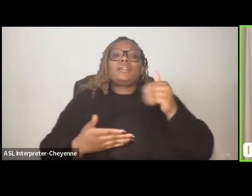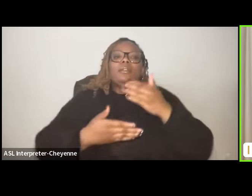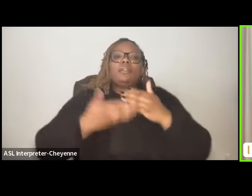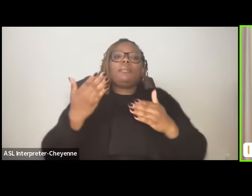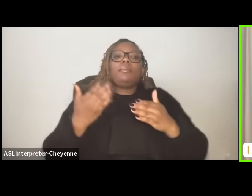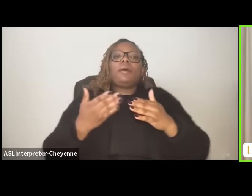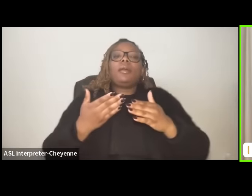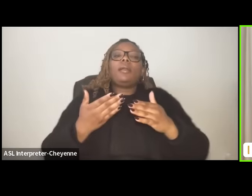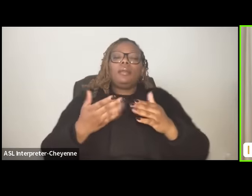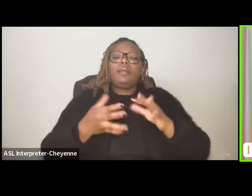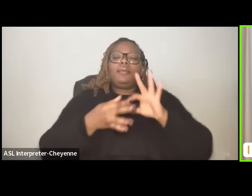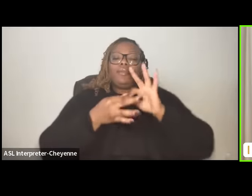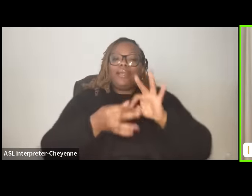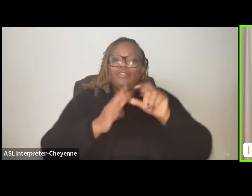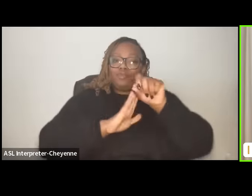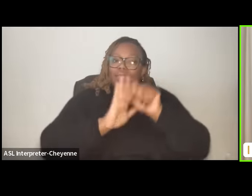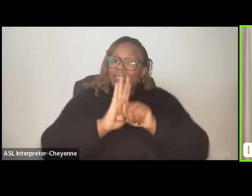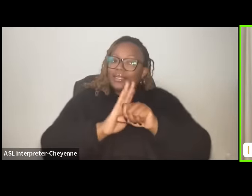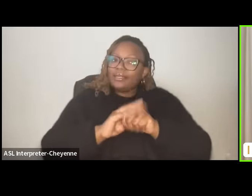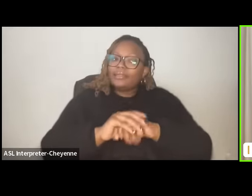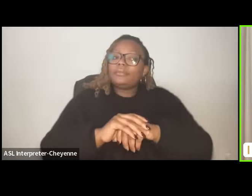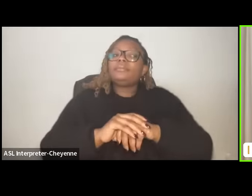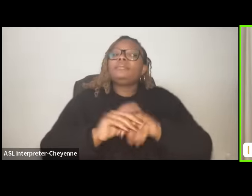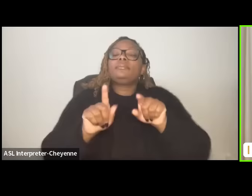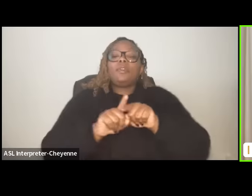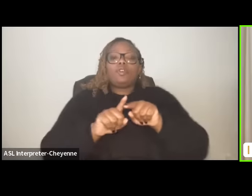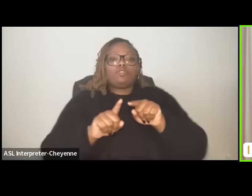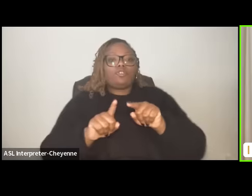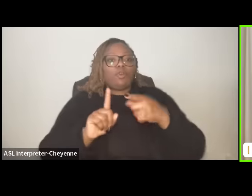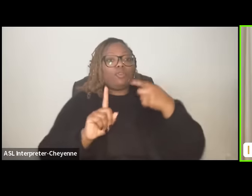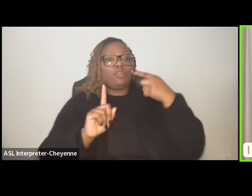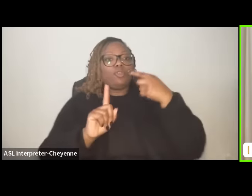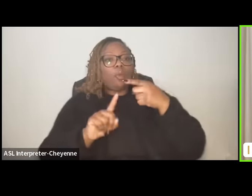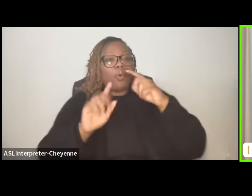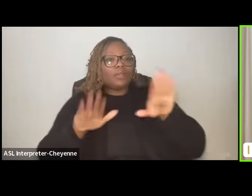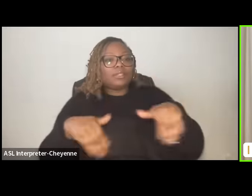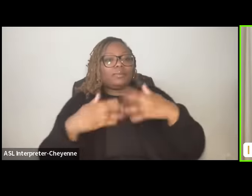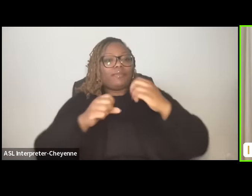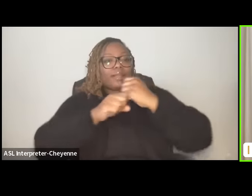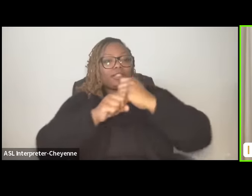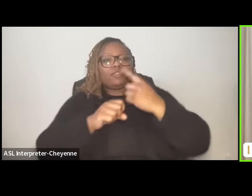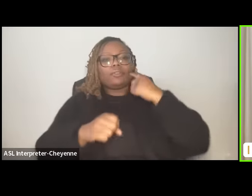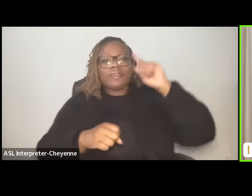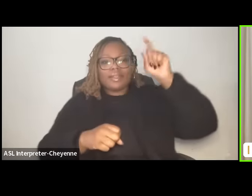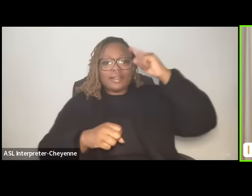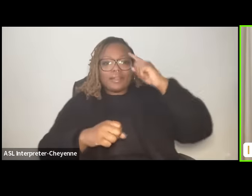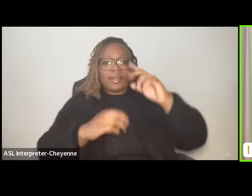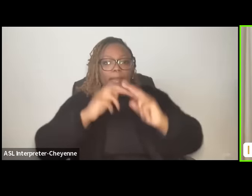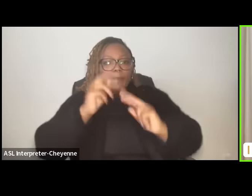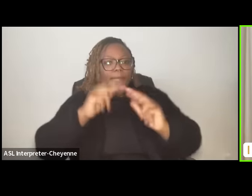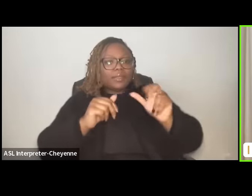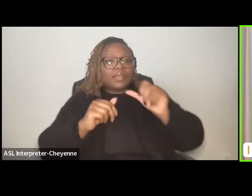now and and the the mission is strictly to provide security for government buildings not to actually